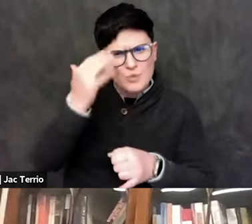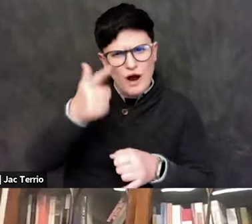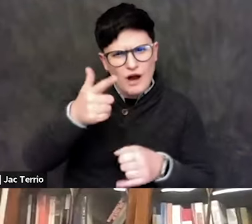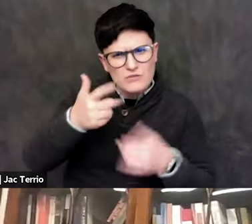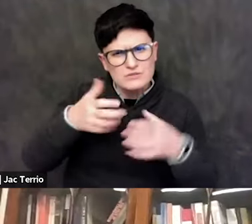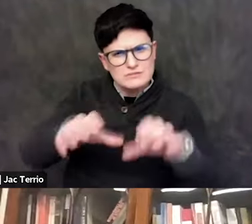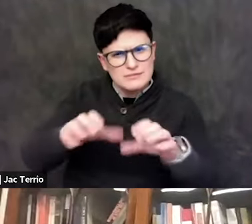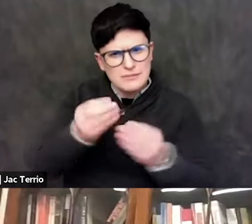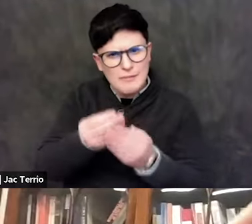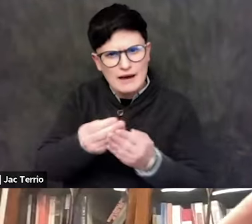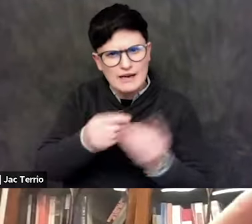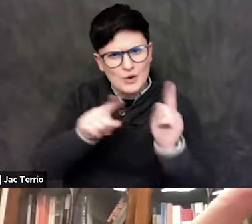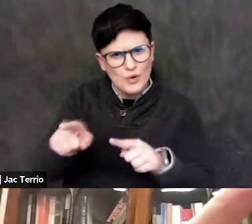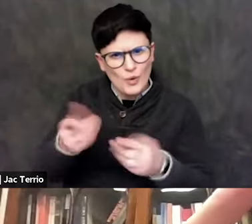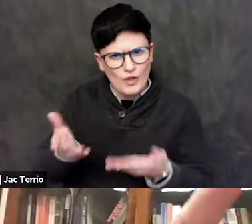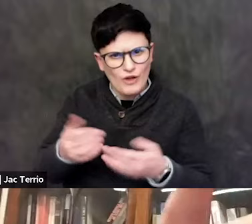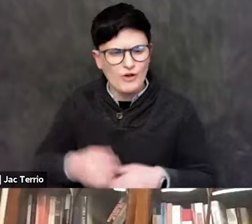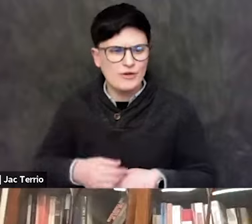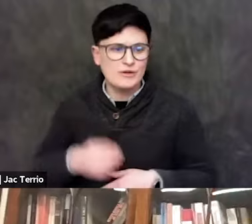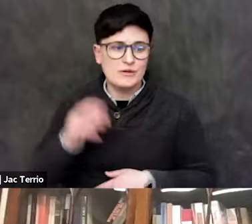several people have pointed out that Jews